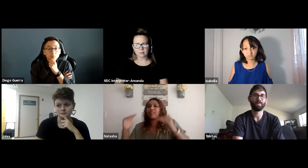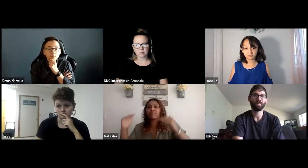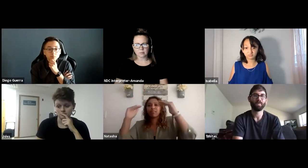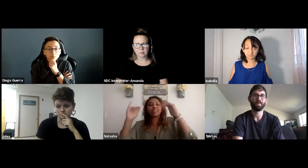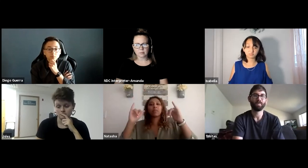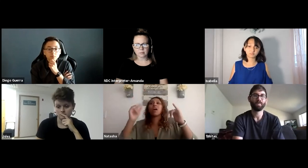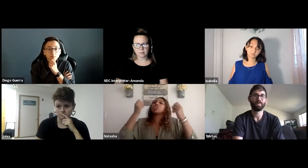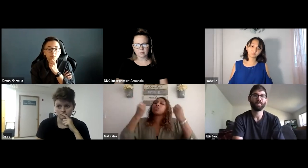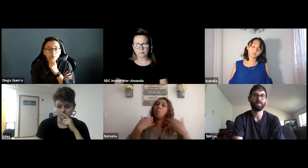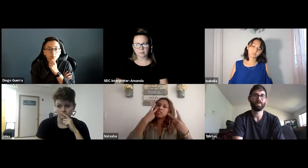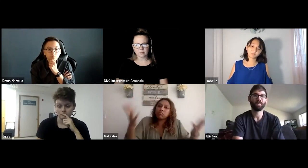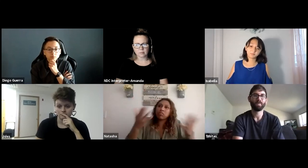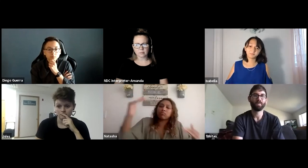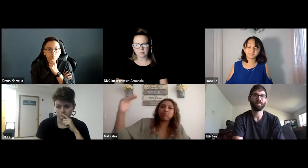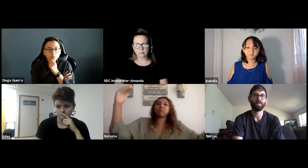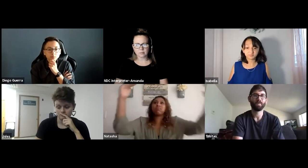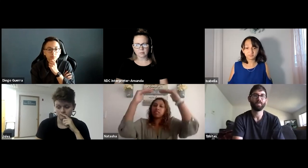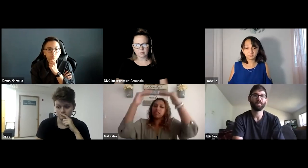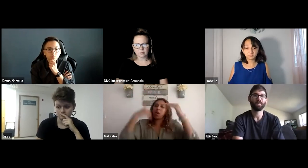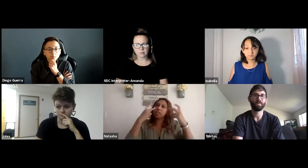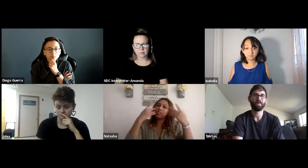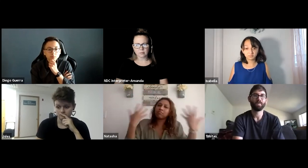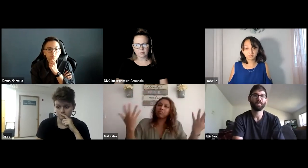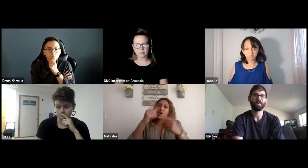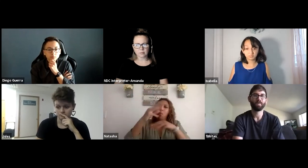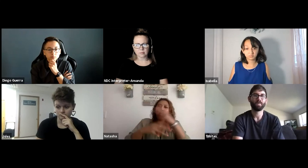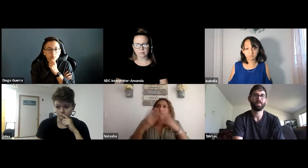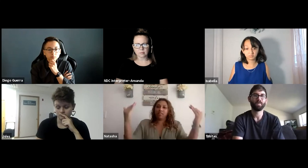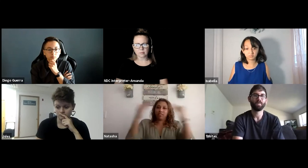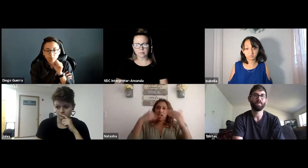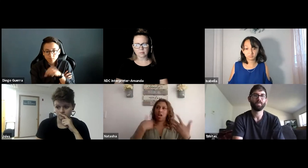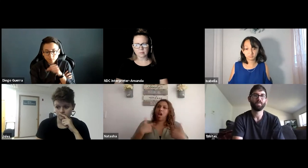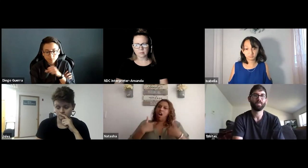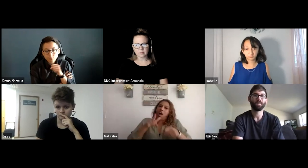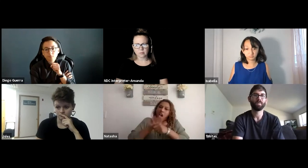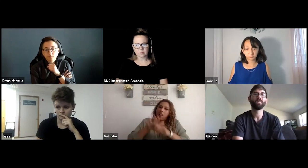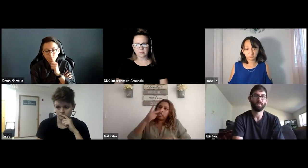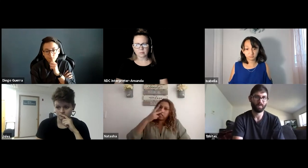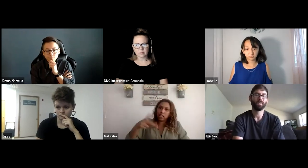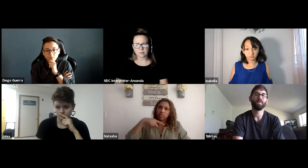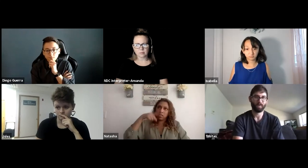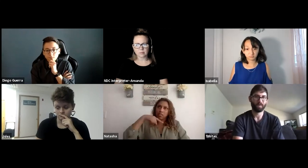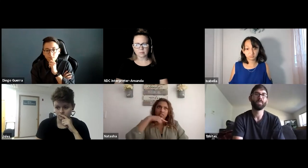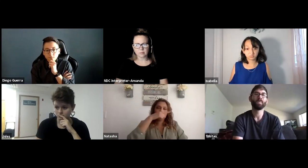It's the same idea as sometimes some people think hearing people are going to achieve more than a Deaf person and that's not the goal.